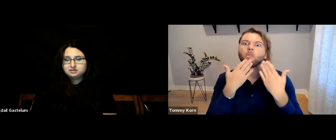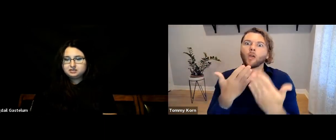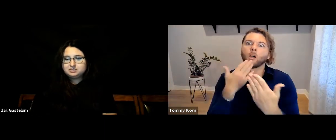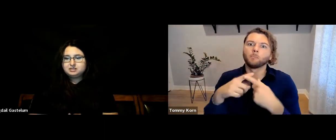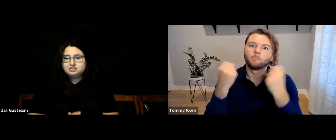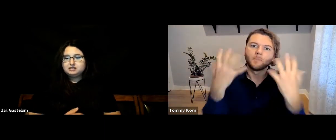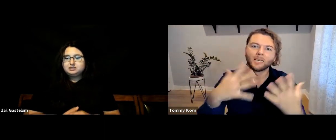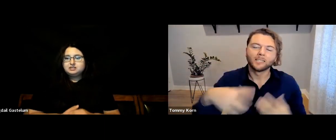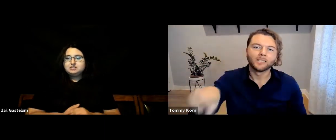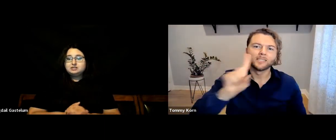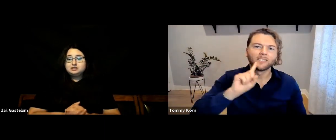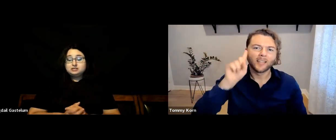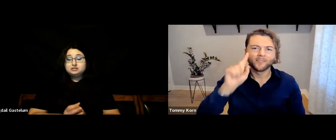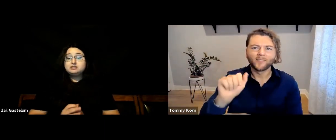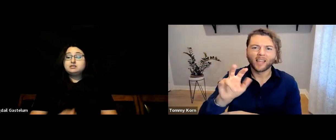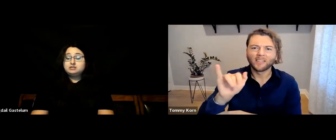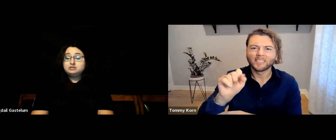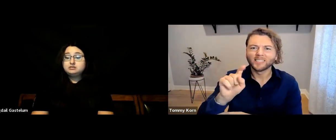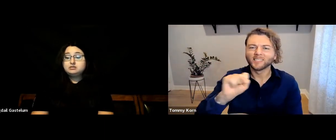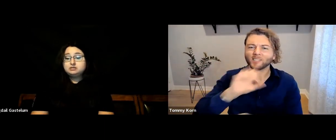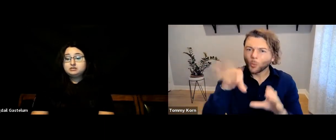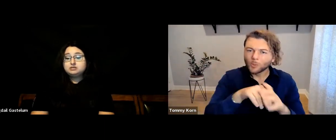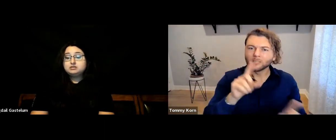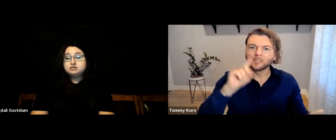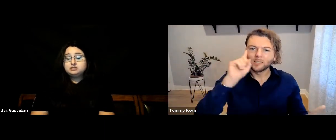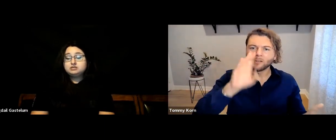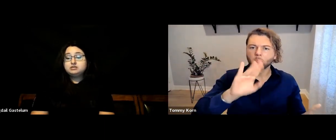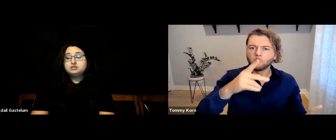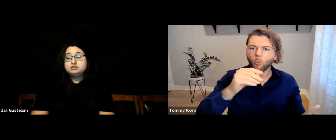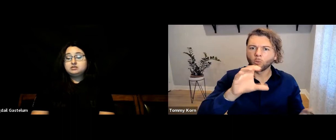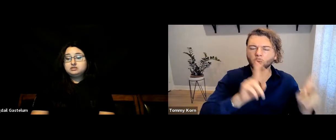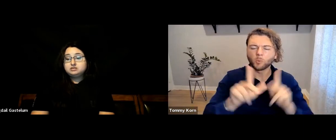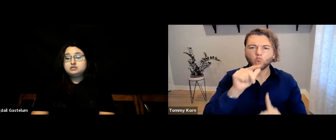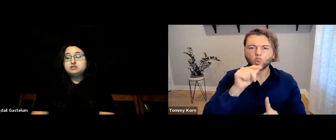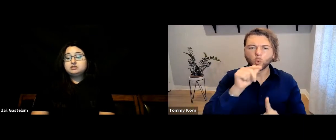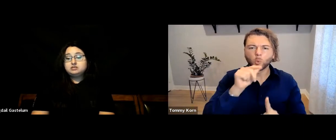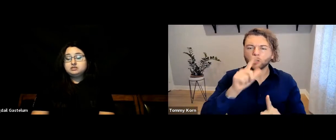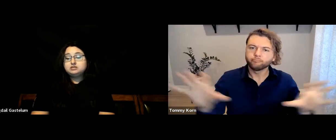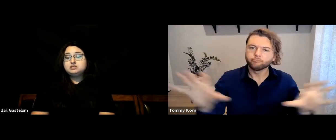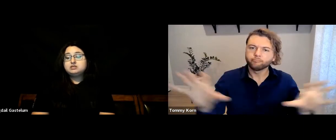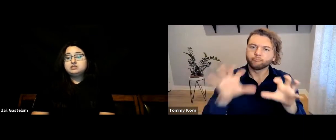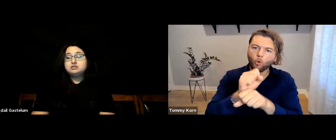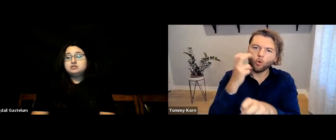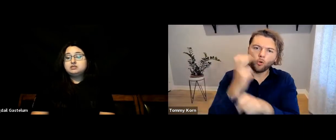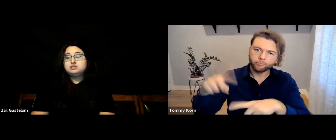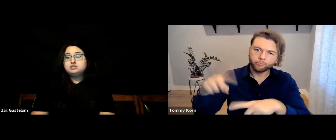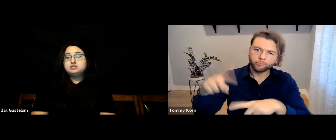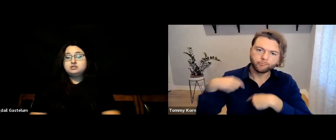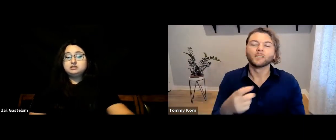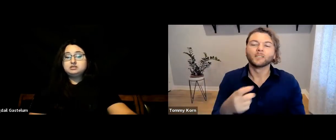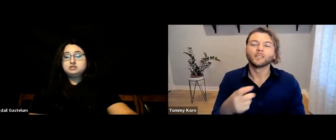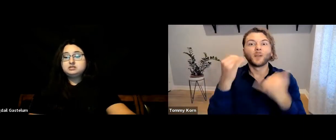I’m so grateful to the many Deaf activists, including Deaf BIPOC activists, who have been doing this work for so long.